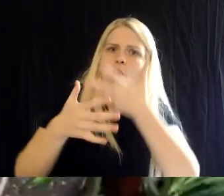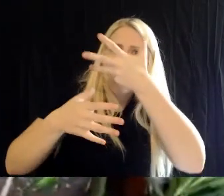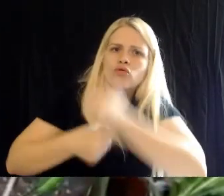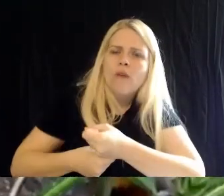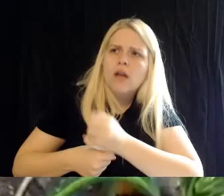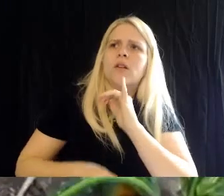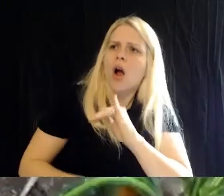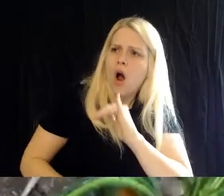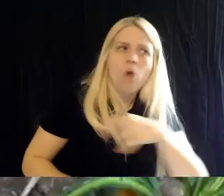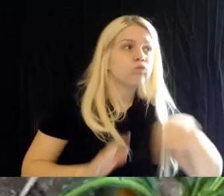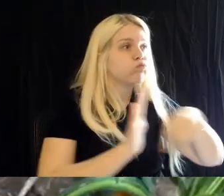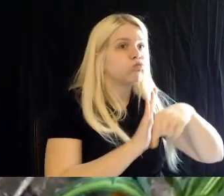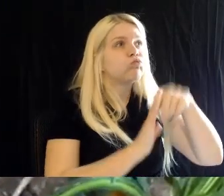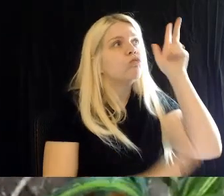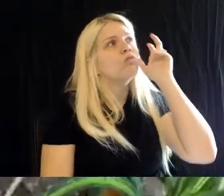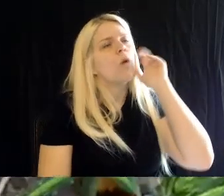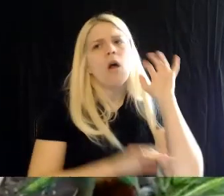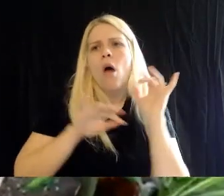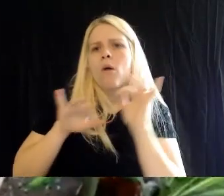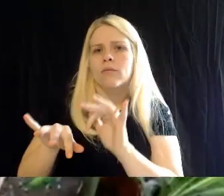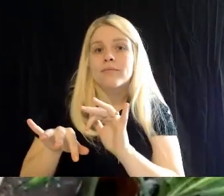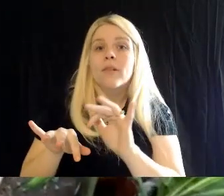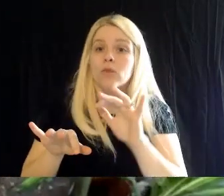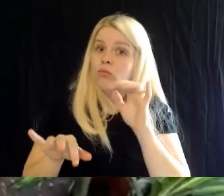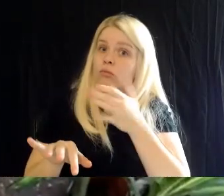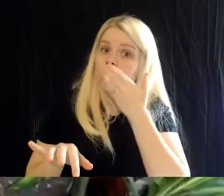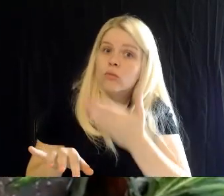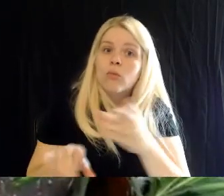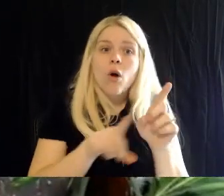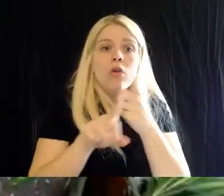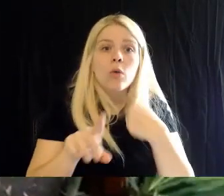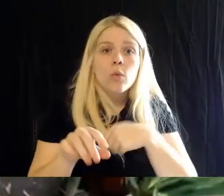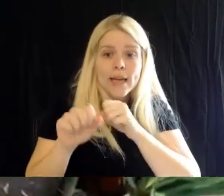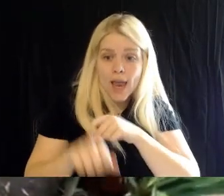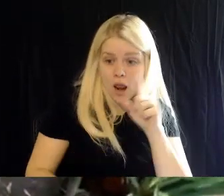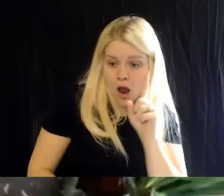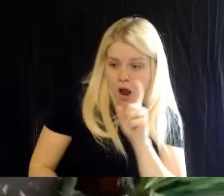us- helps us get a close look at them. So they know that this means- the cowbell